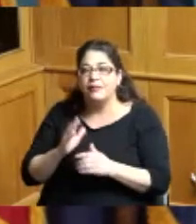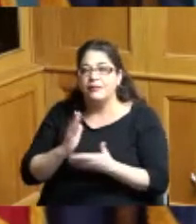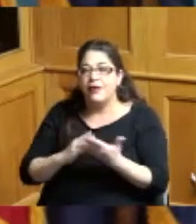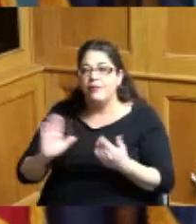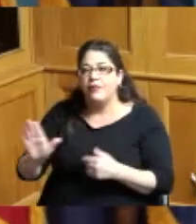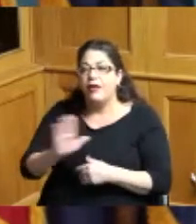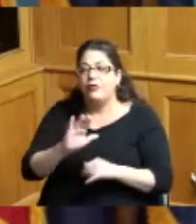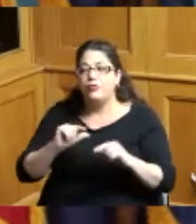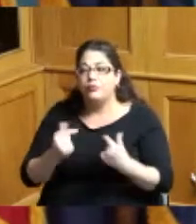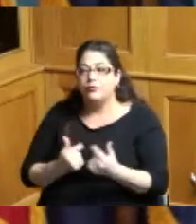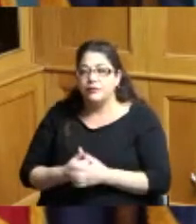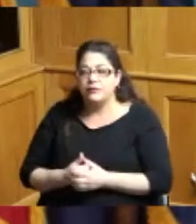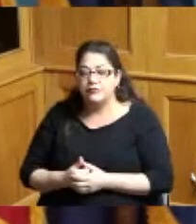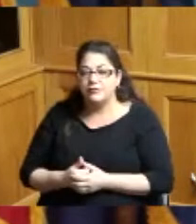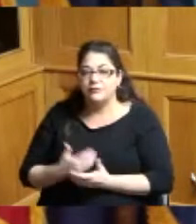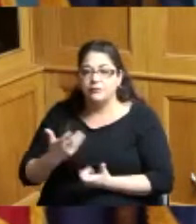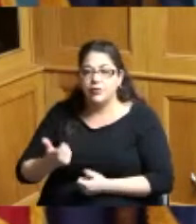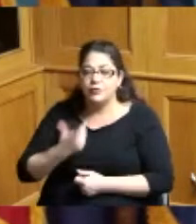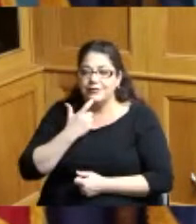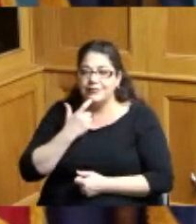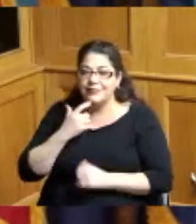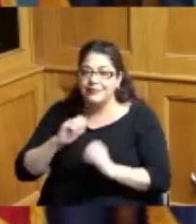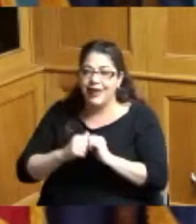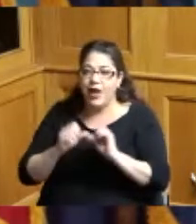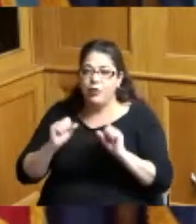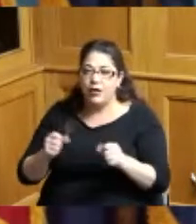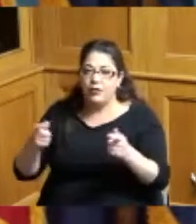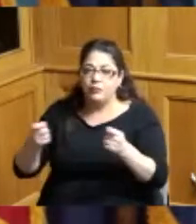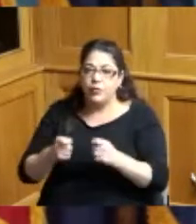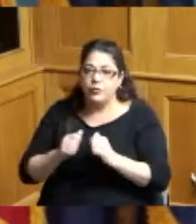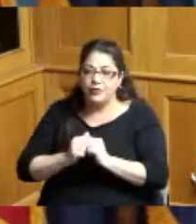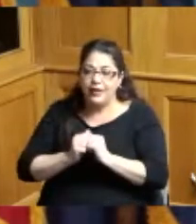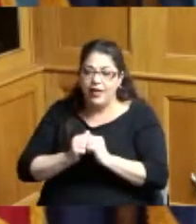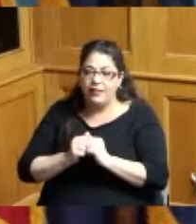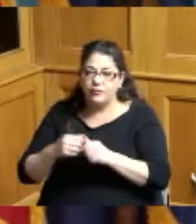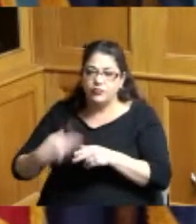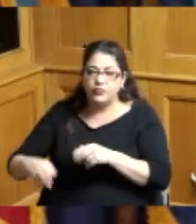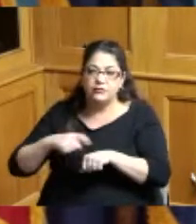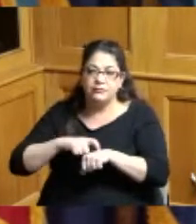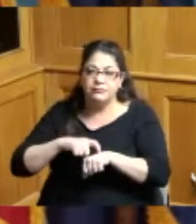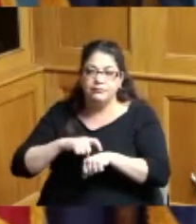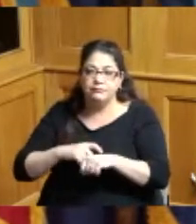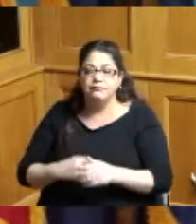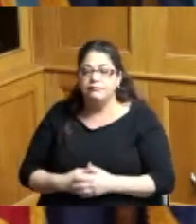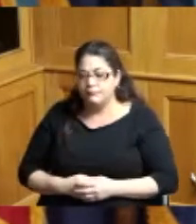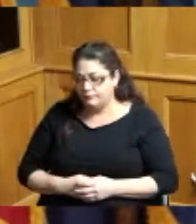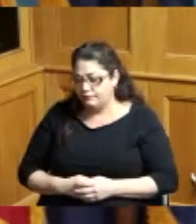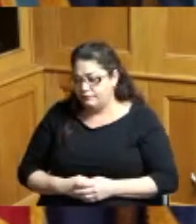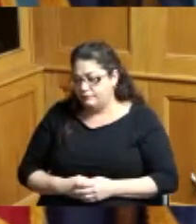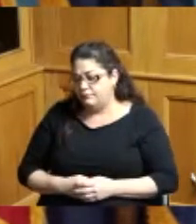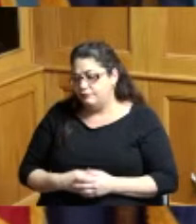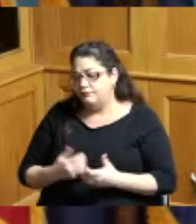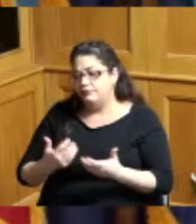groups to say hey how do we pull this together in a short amount of time looking at potentially the